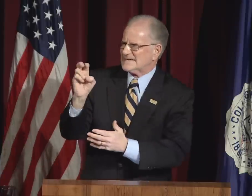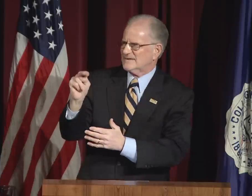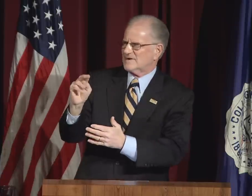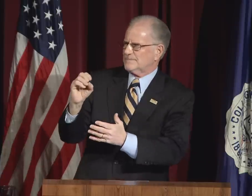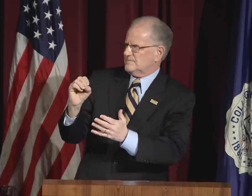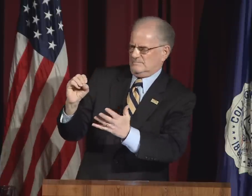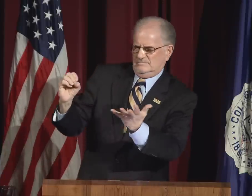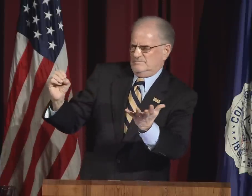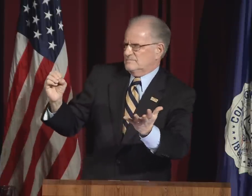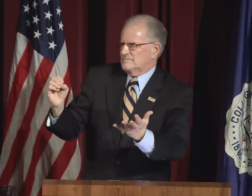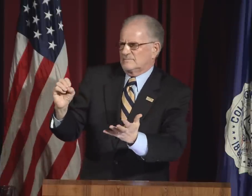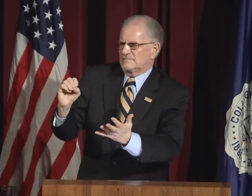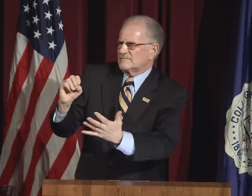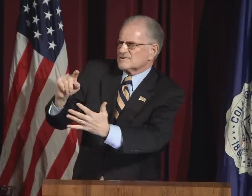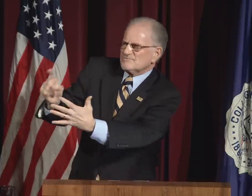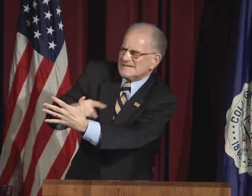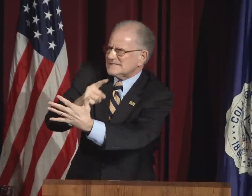who are different from us,